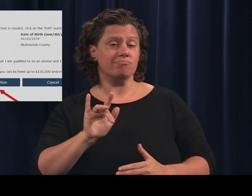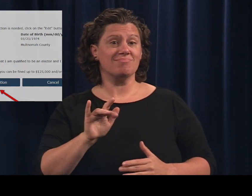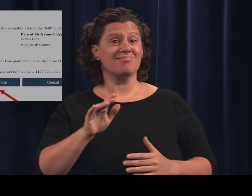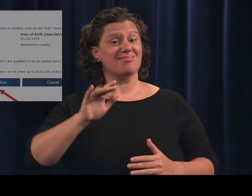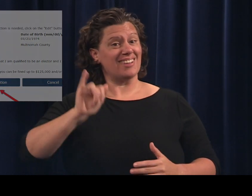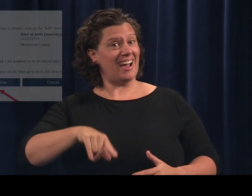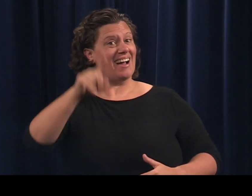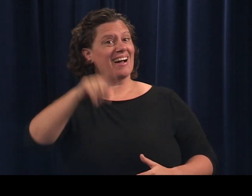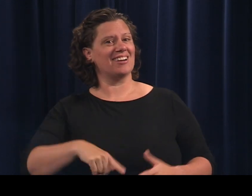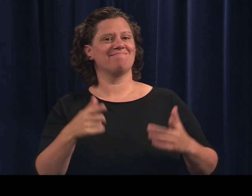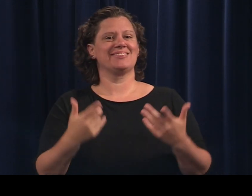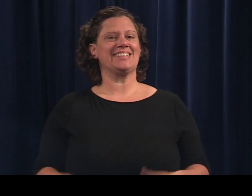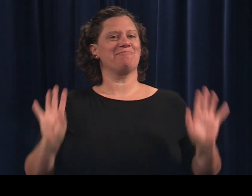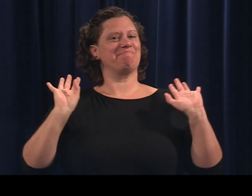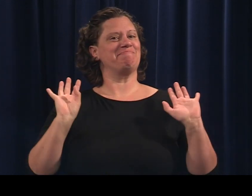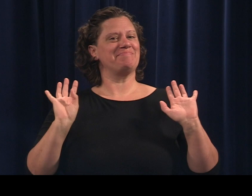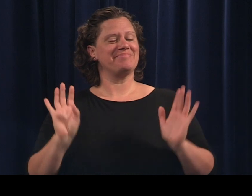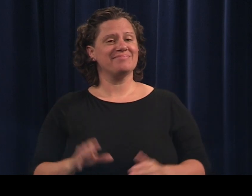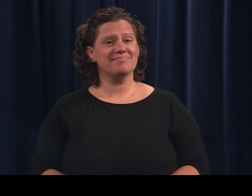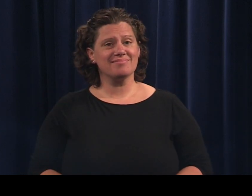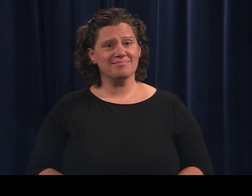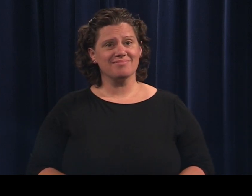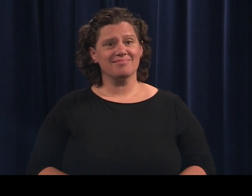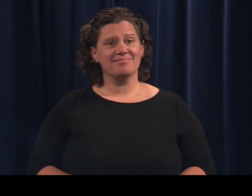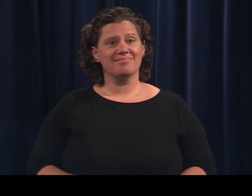Now you are done.